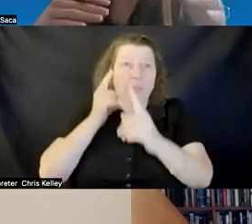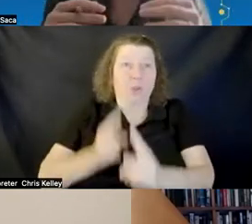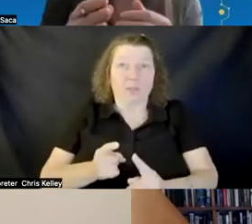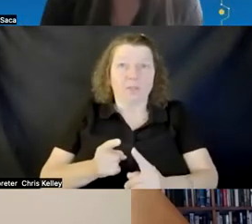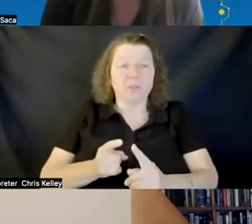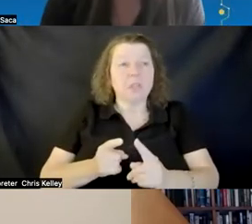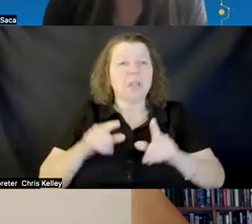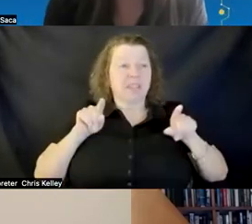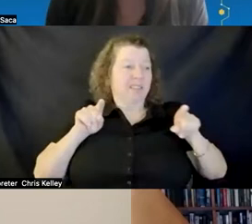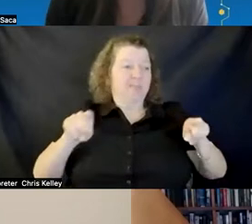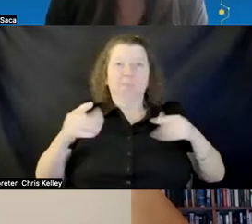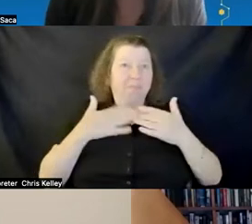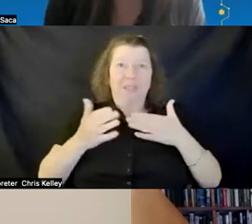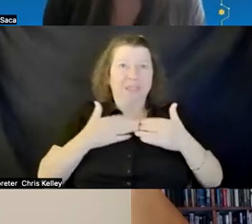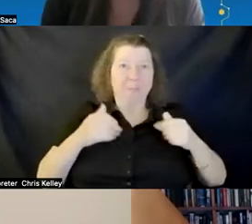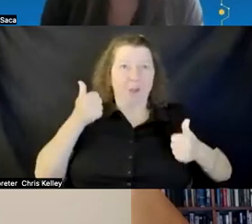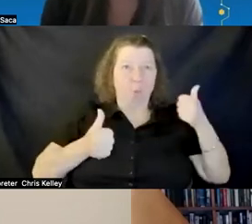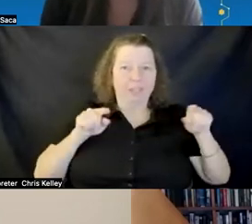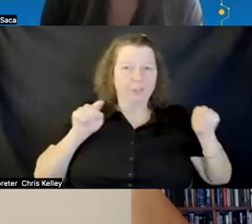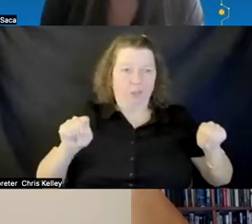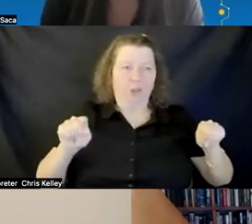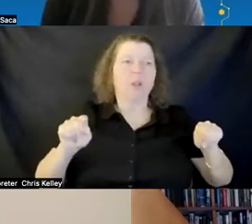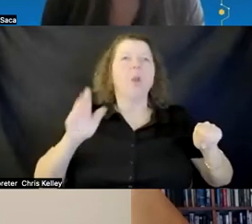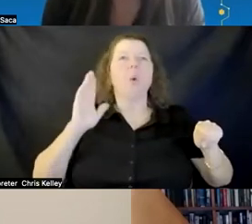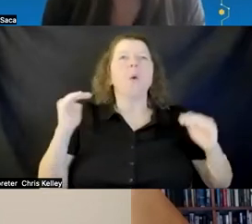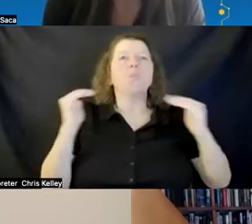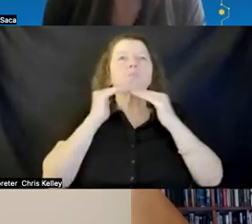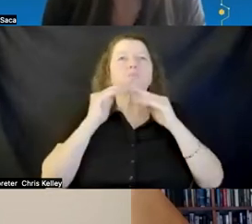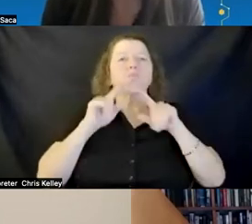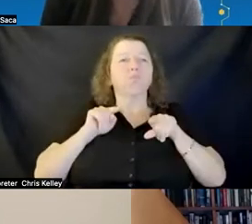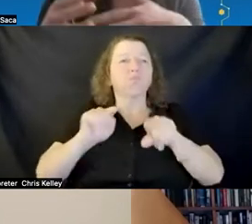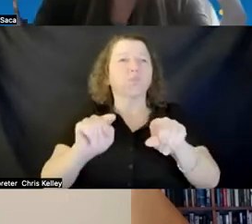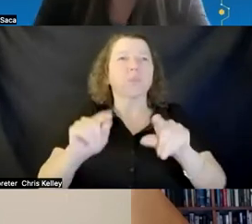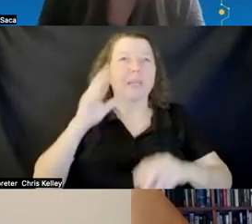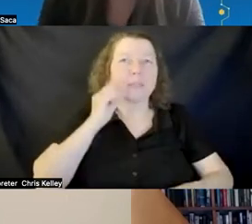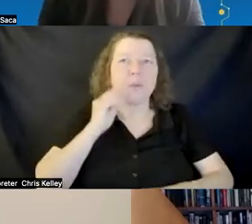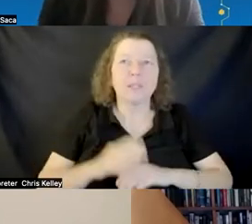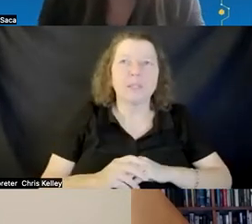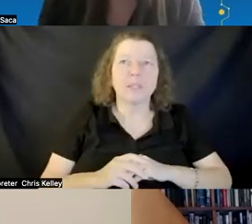or parallel experiences but you know that the range of disabilities is really wide so it really